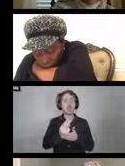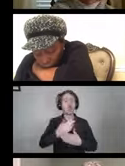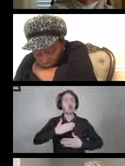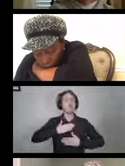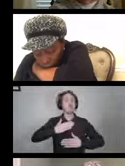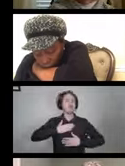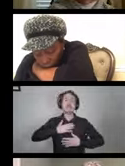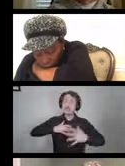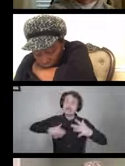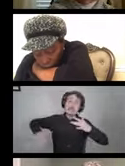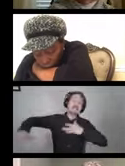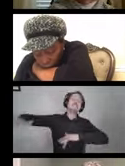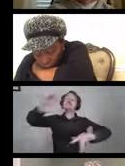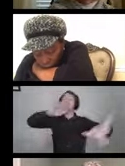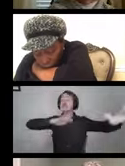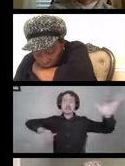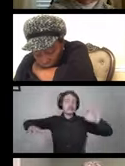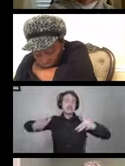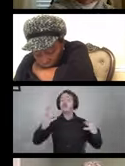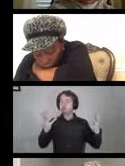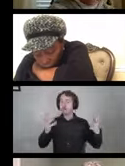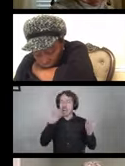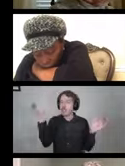When it comes to bleach, this needs to be diluted with water.